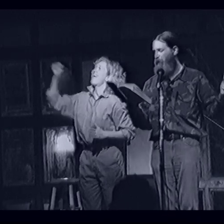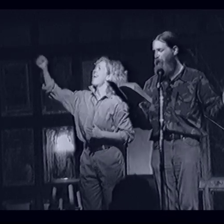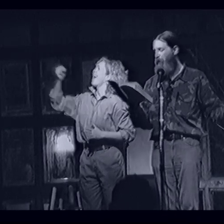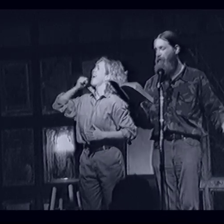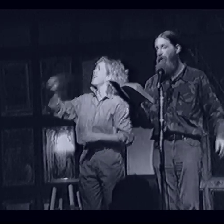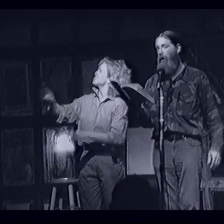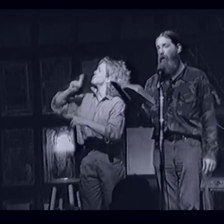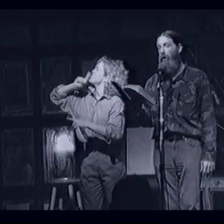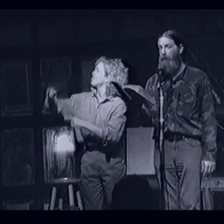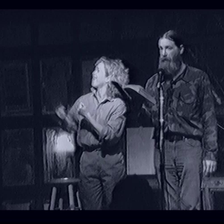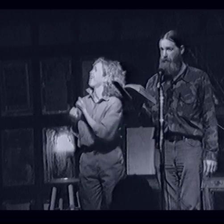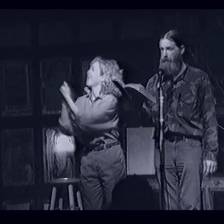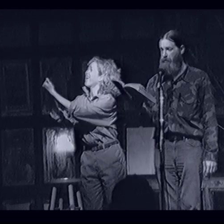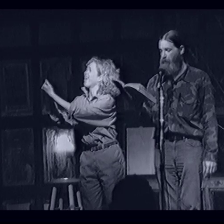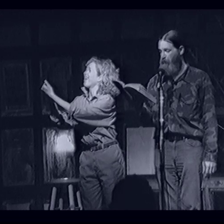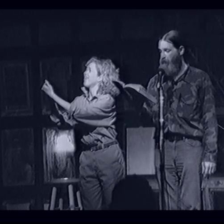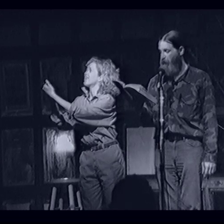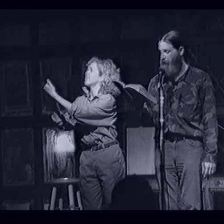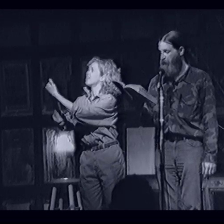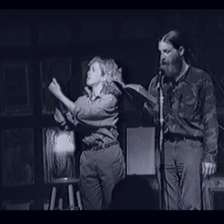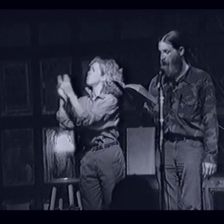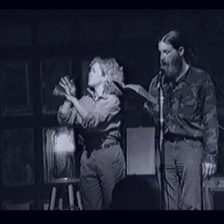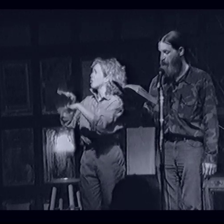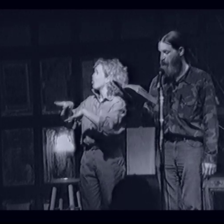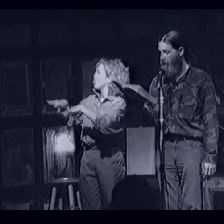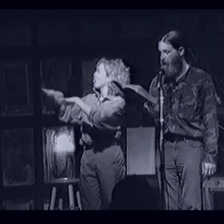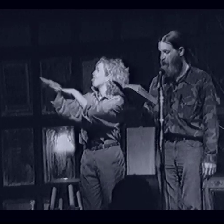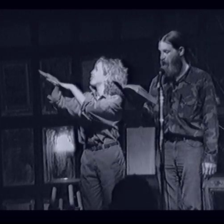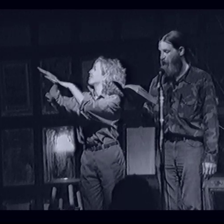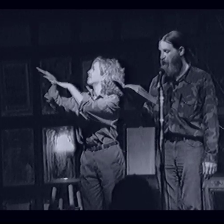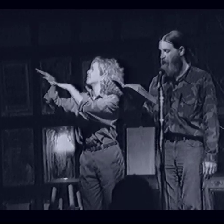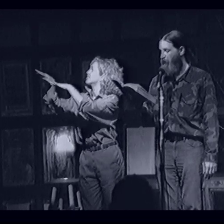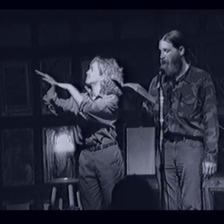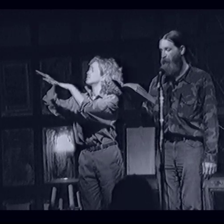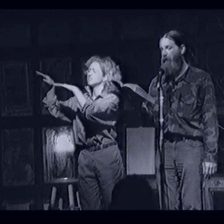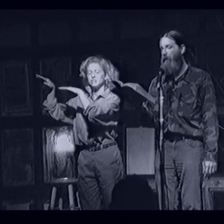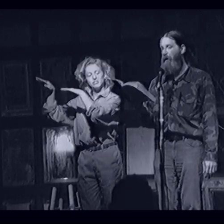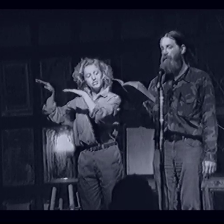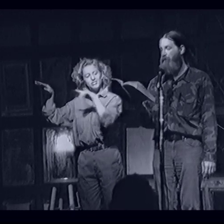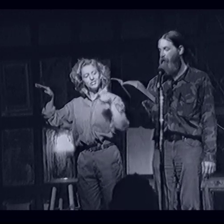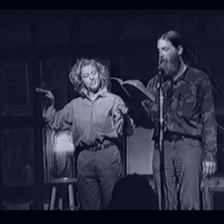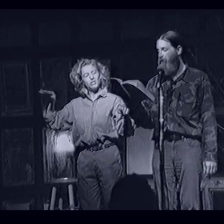All faces turn toward the stage The boy lies there